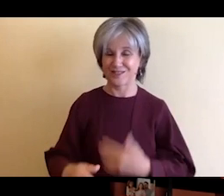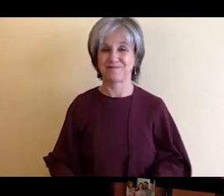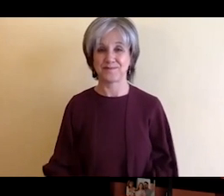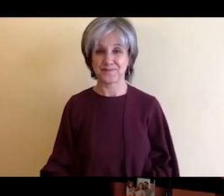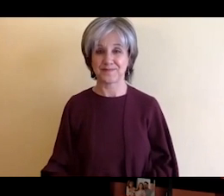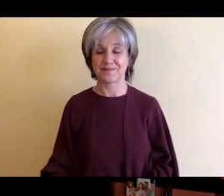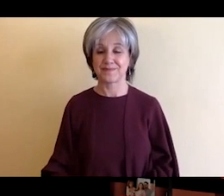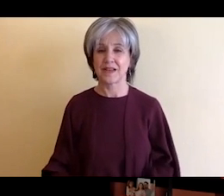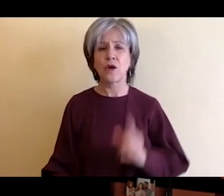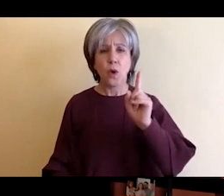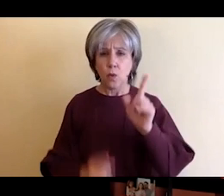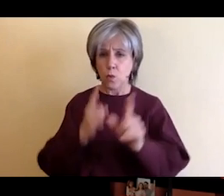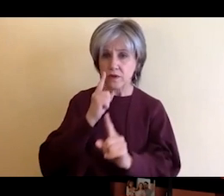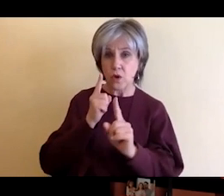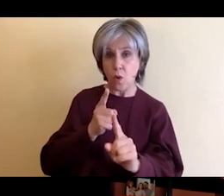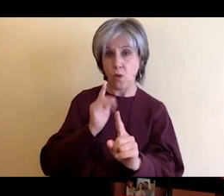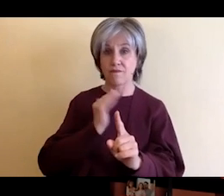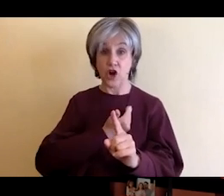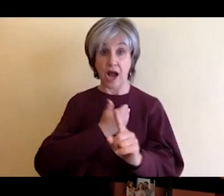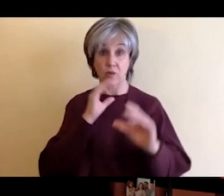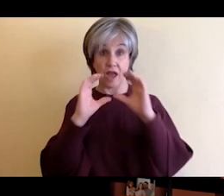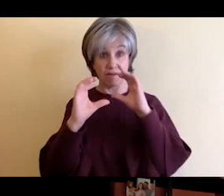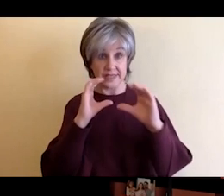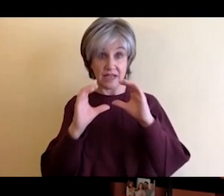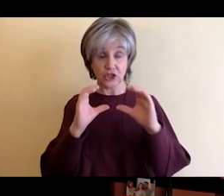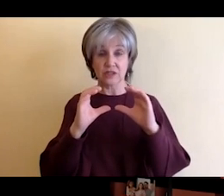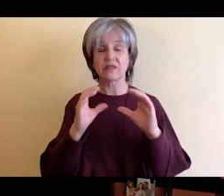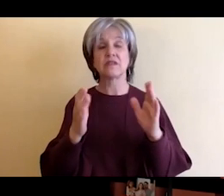obviously is to talk about the balance of living in the Greater Rochester